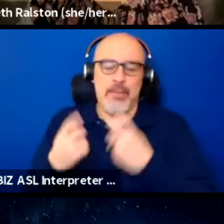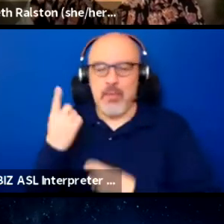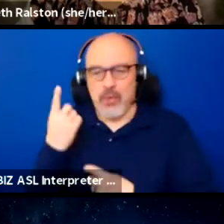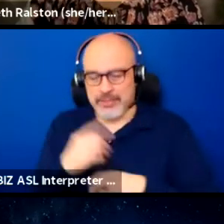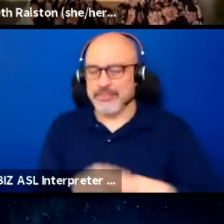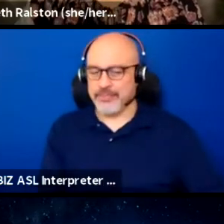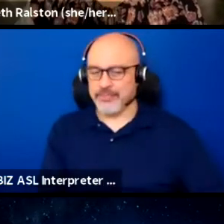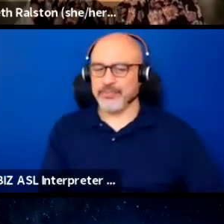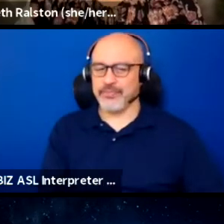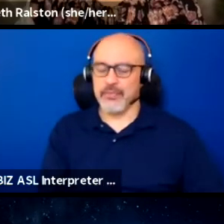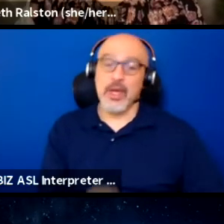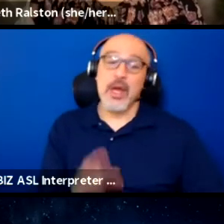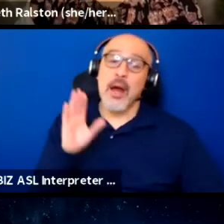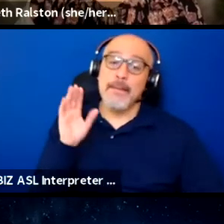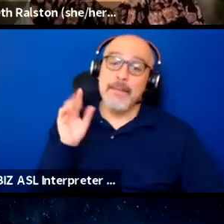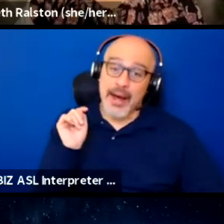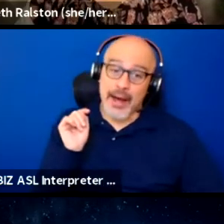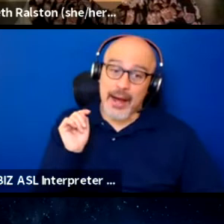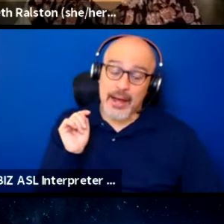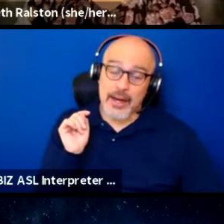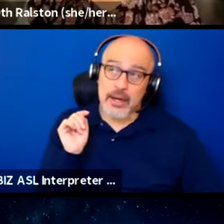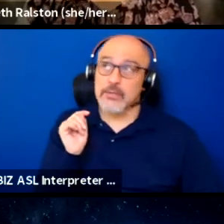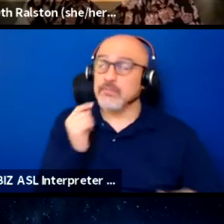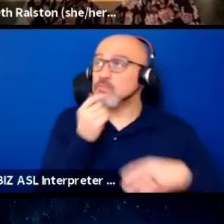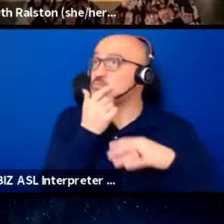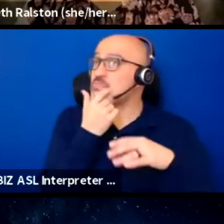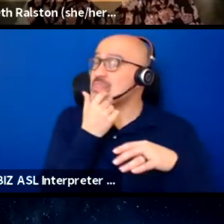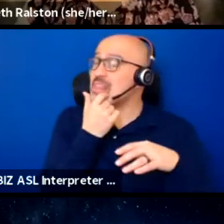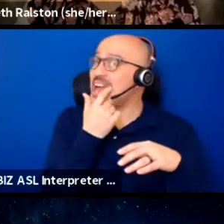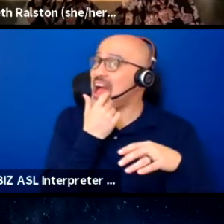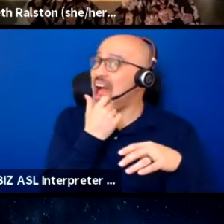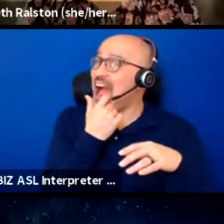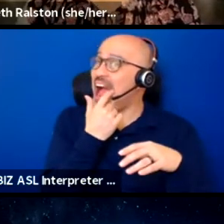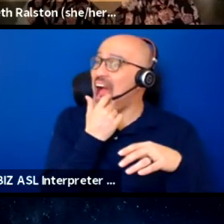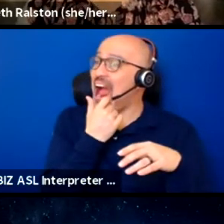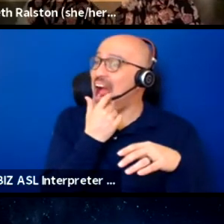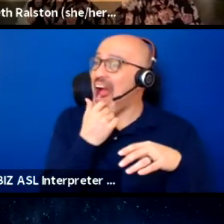But in terms of being able to access information